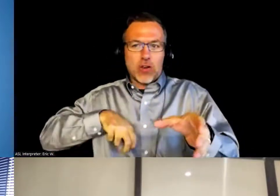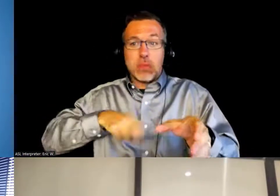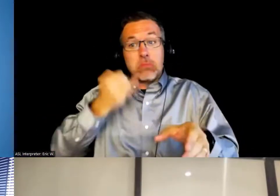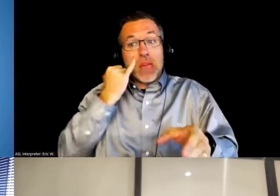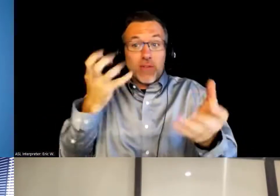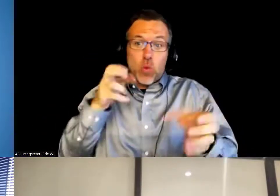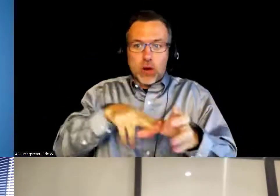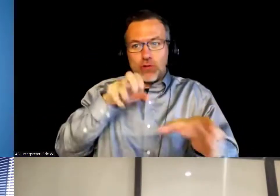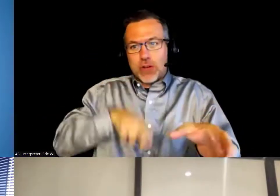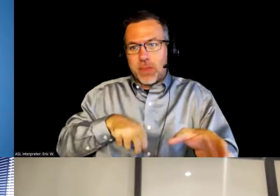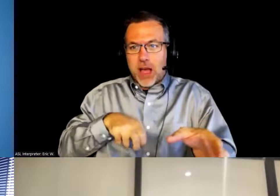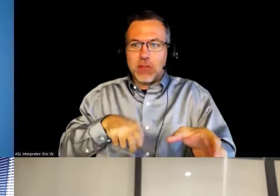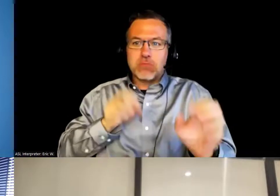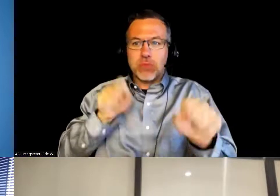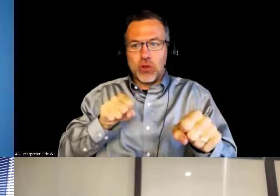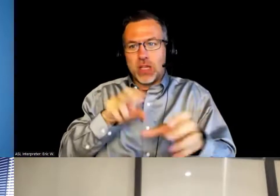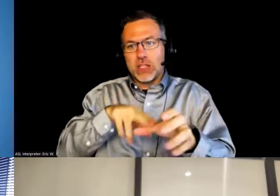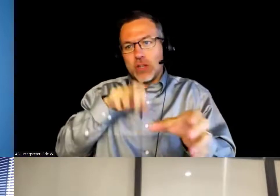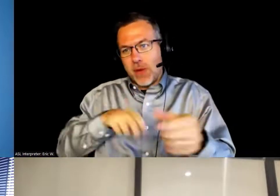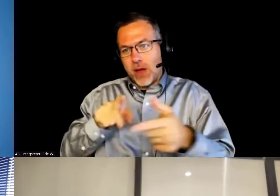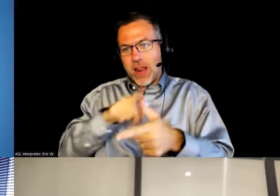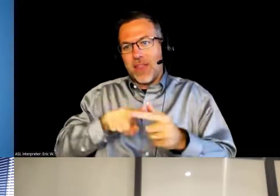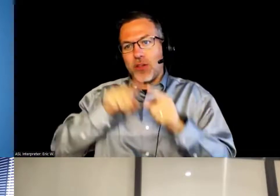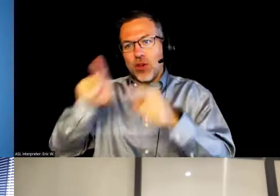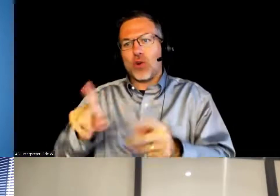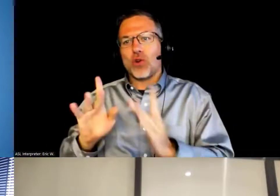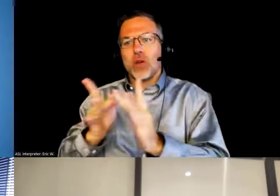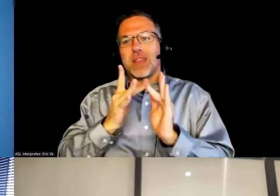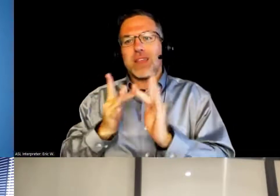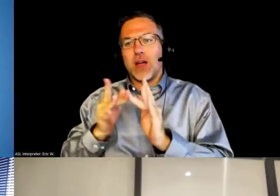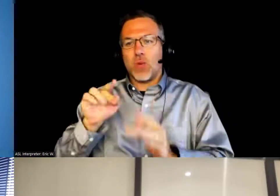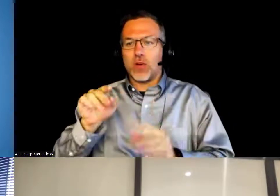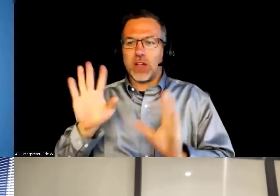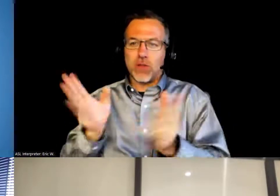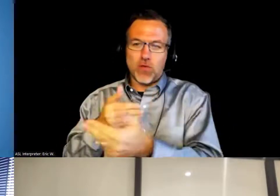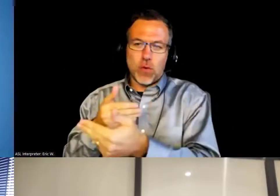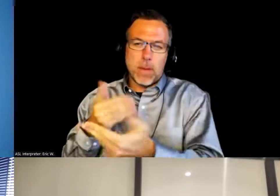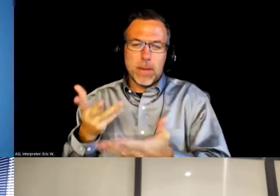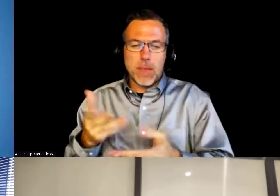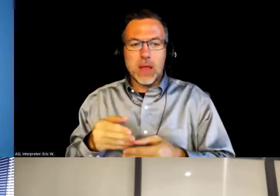just go right back into the networking lounge or to rejoin. So the link is going to be the same,